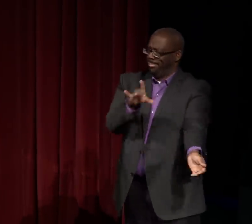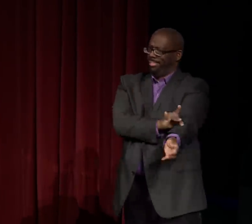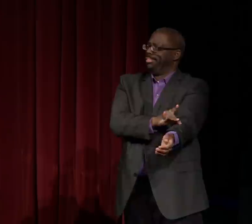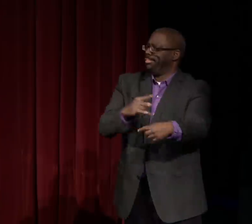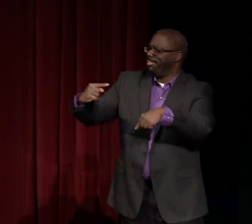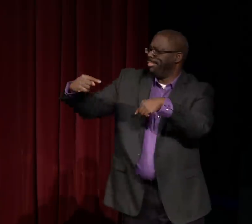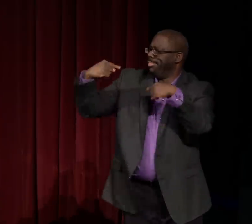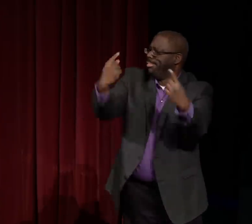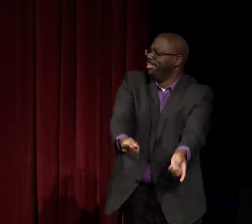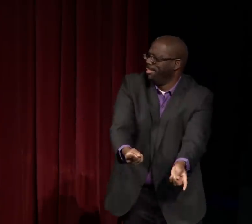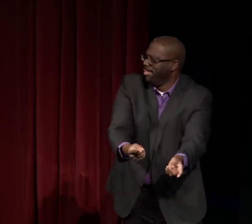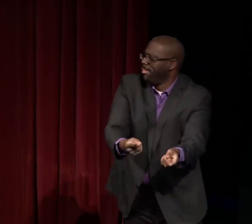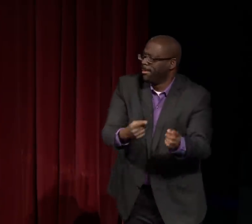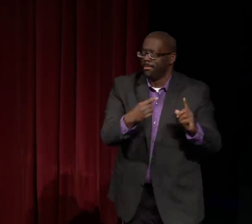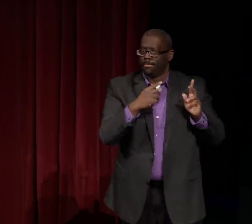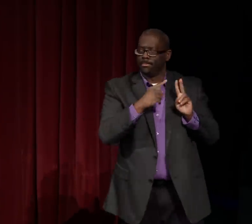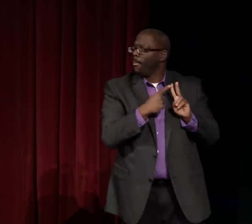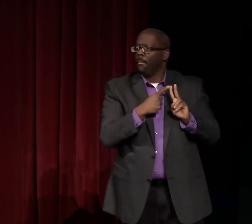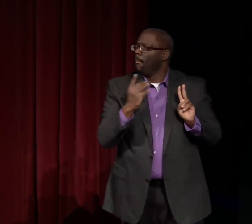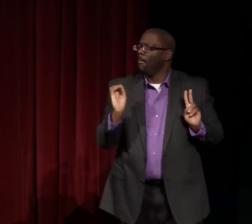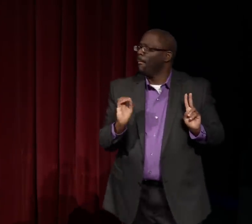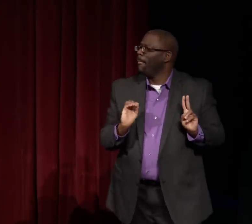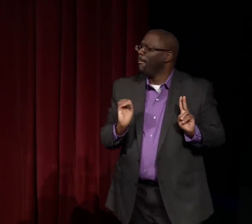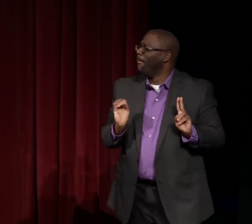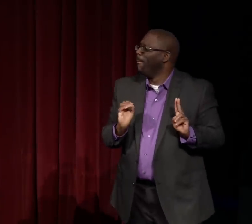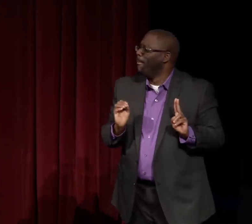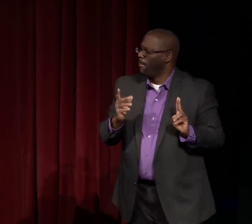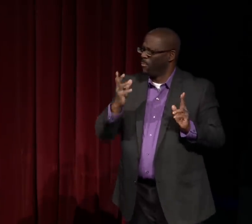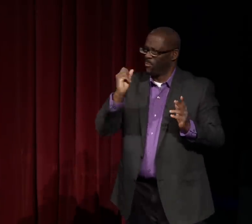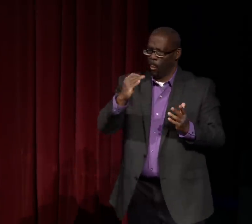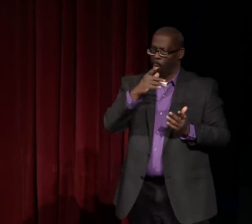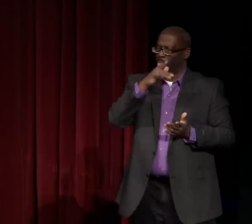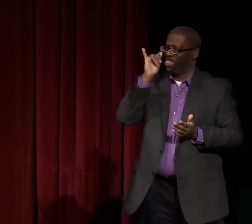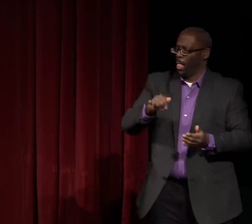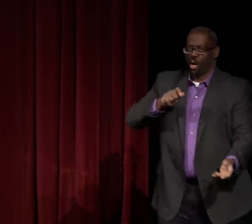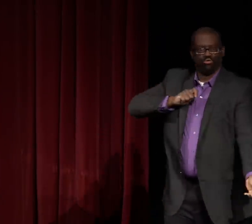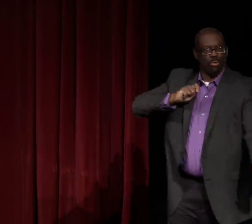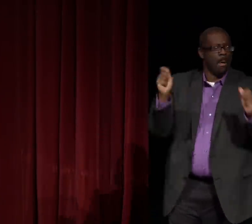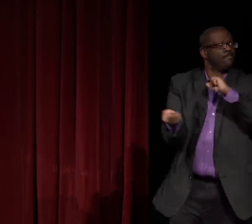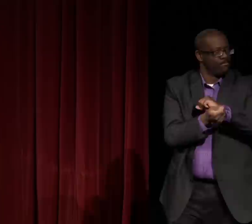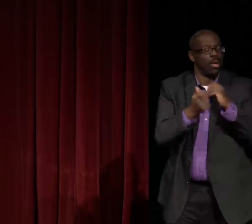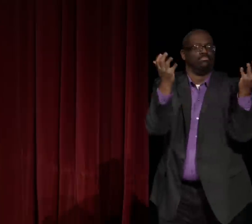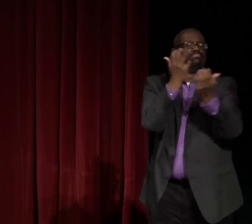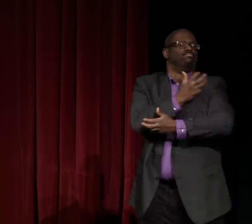and the fact that they are still there. But she doesn't mention that in the first clip.